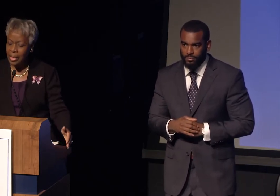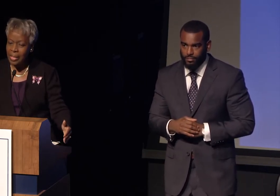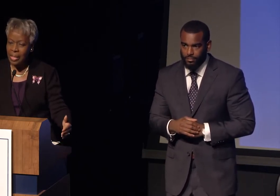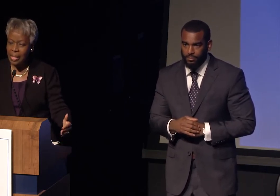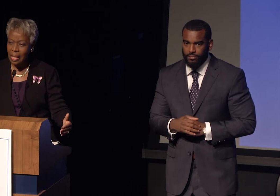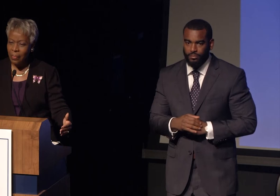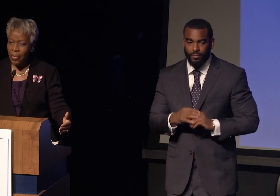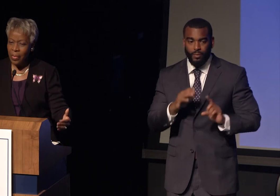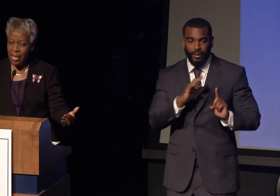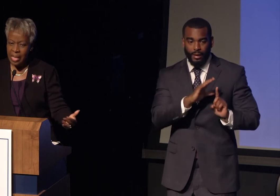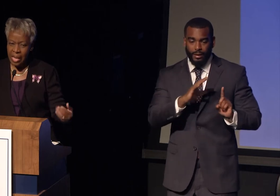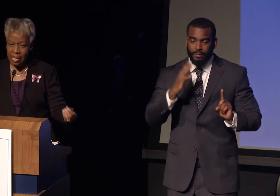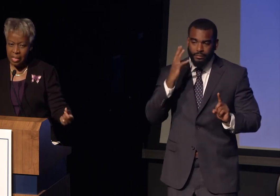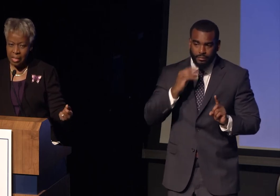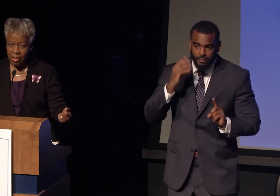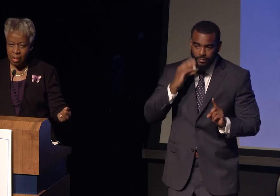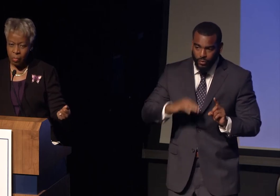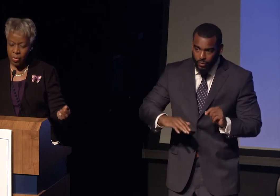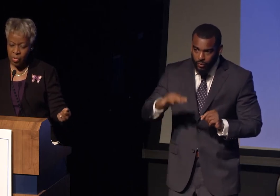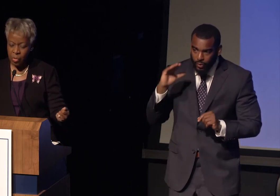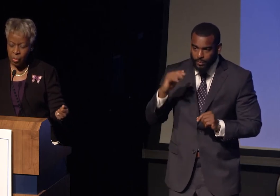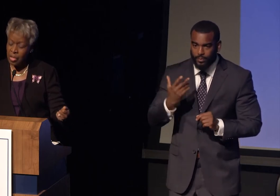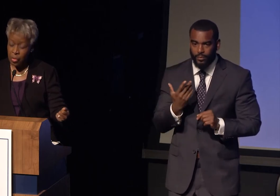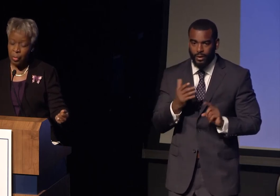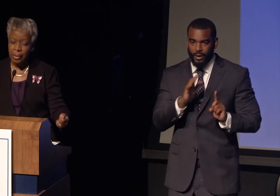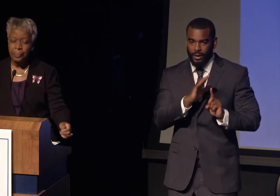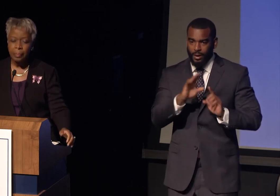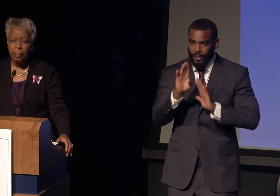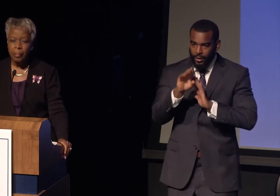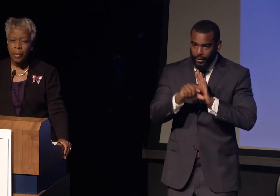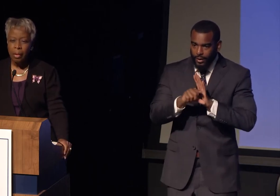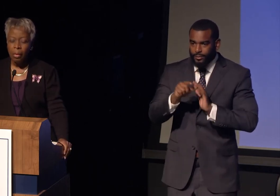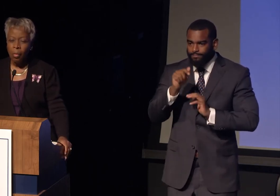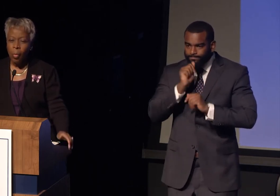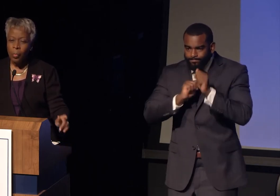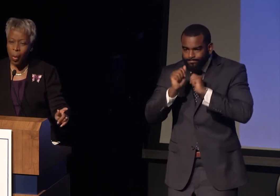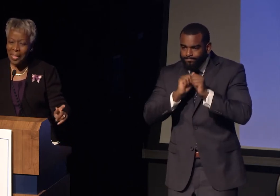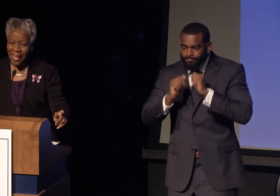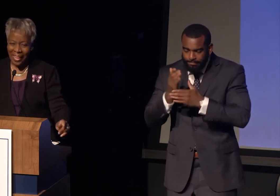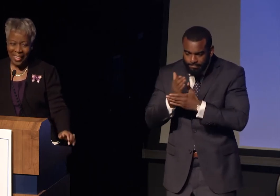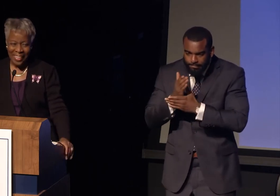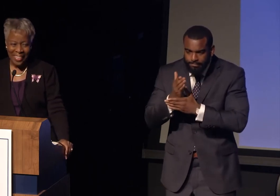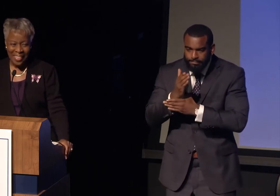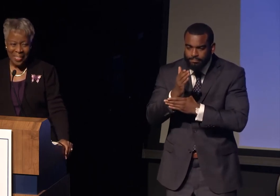that he had withstood, endured, would one day be holding